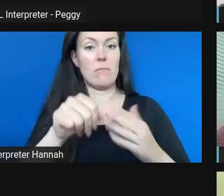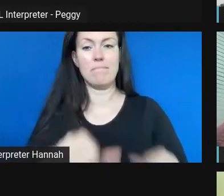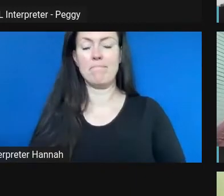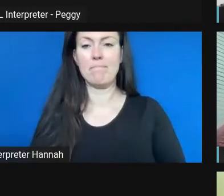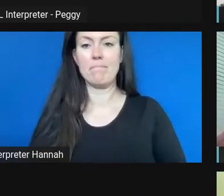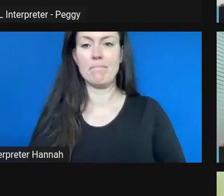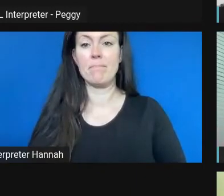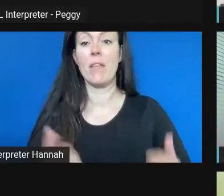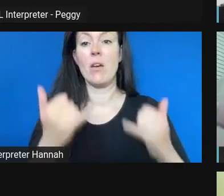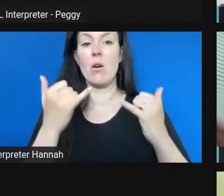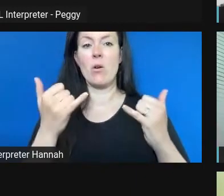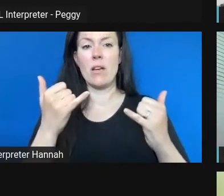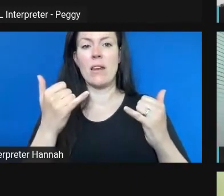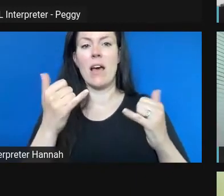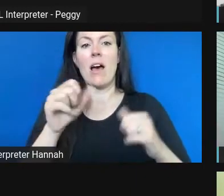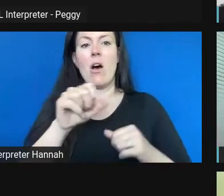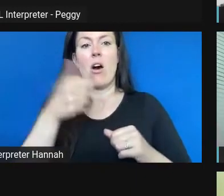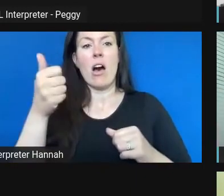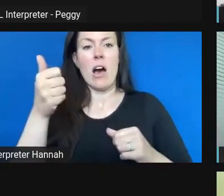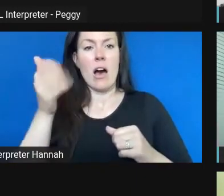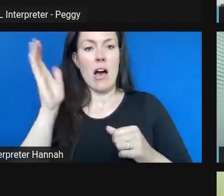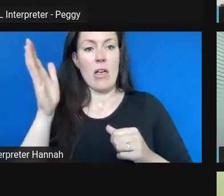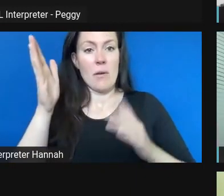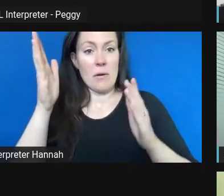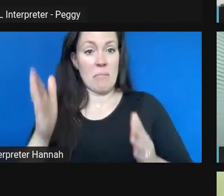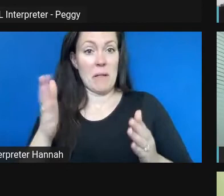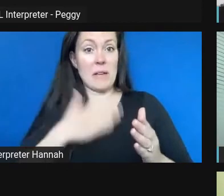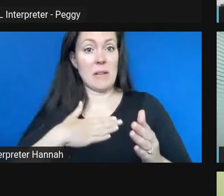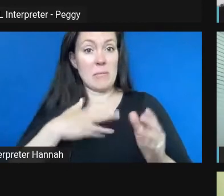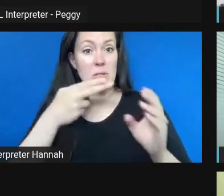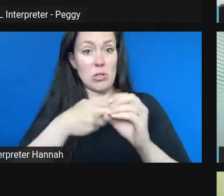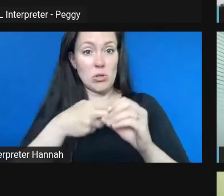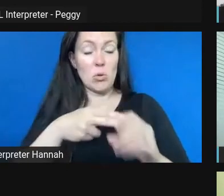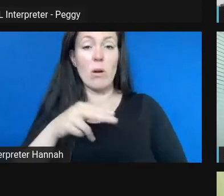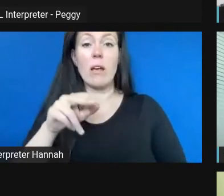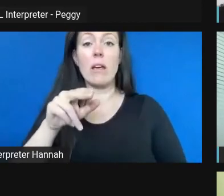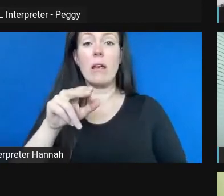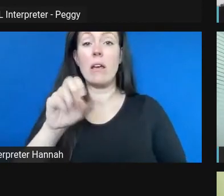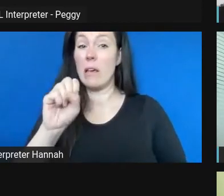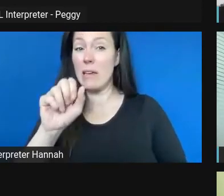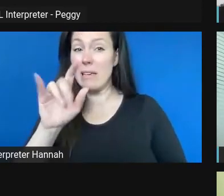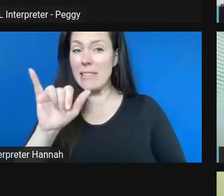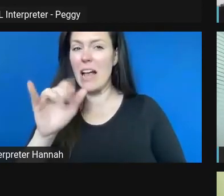So now I want to bring our other panelists into it. Sally, I think you already offered some great advice,